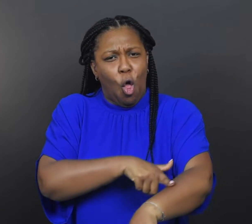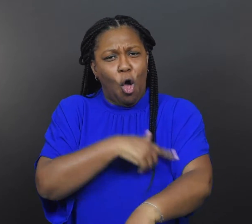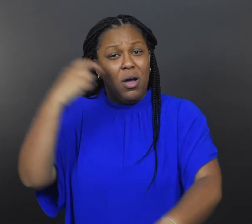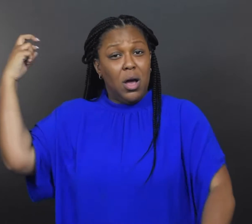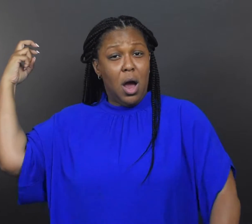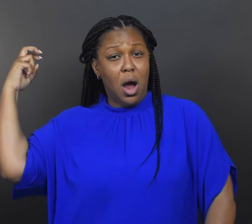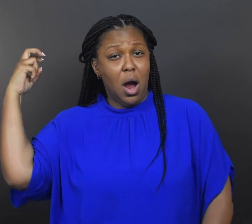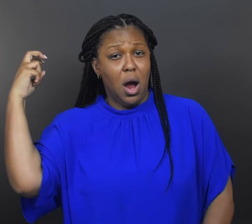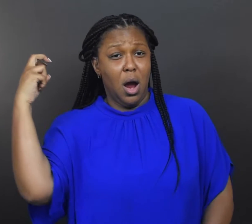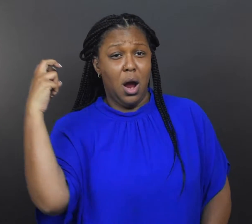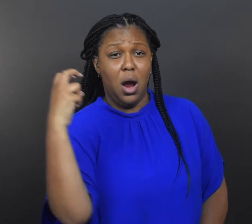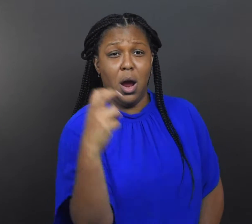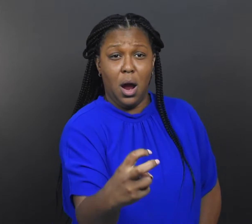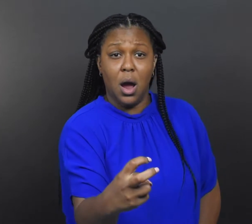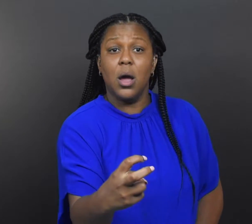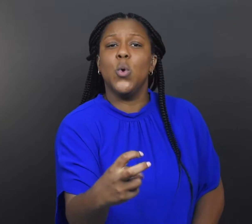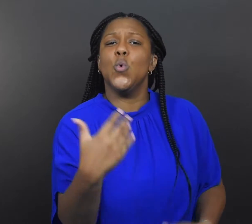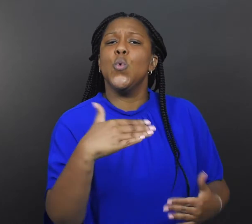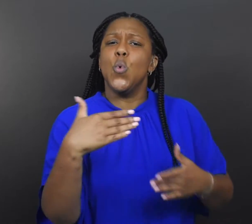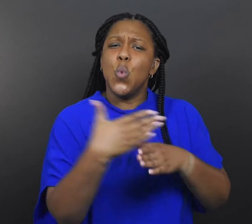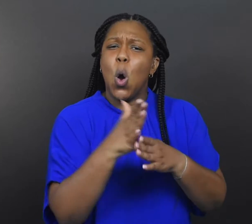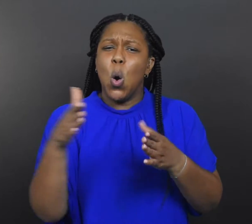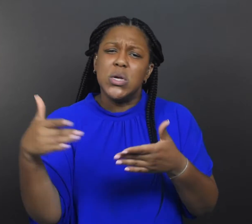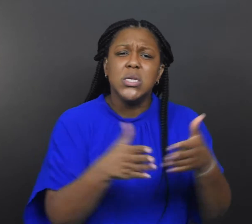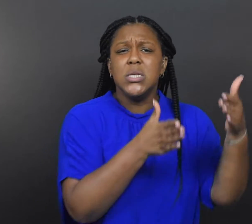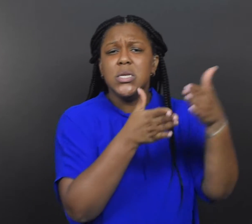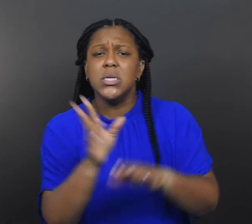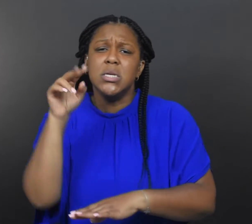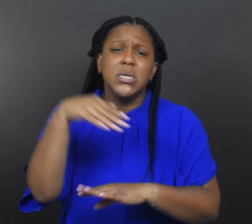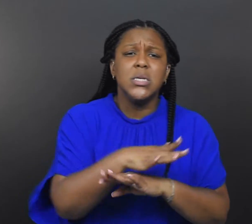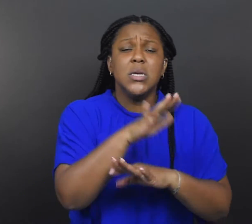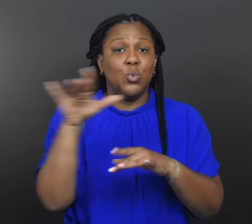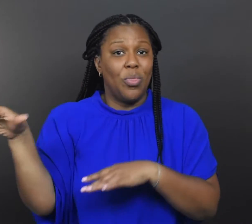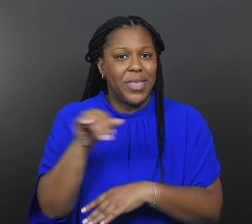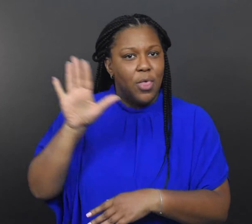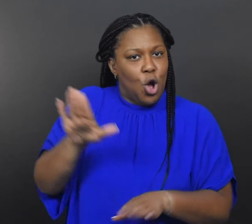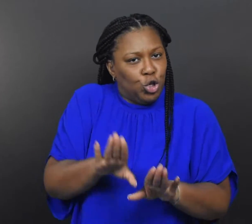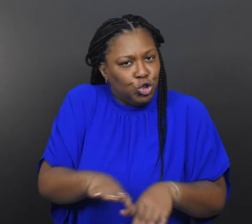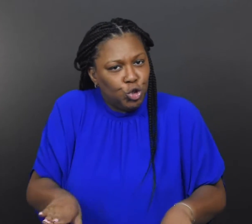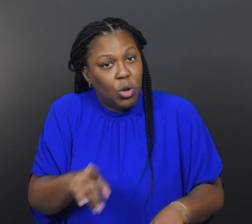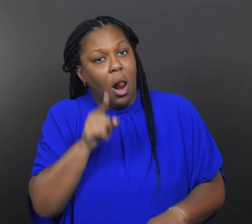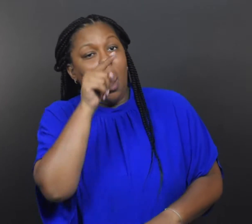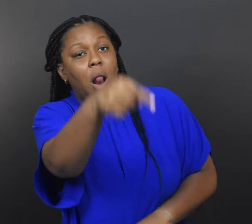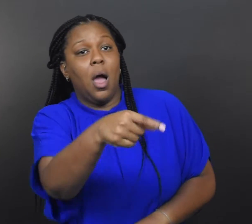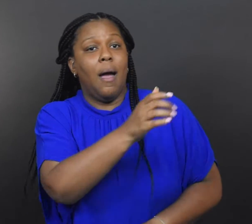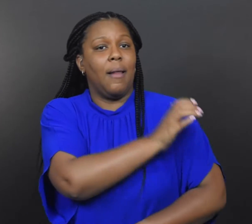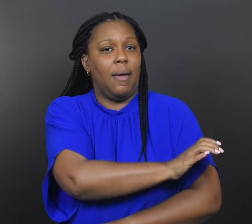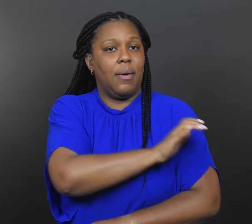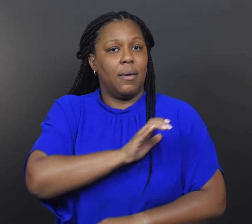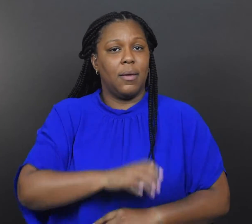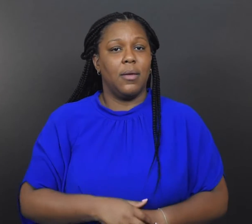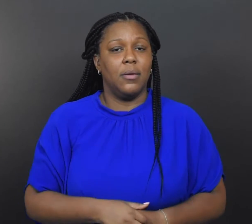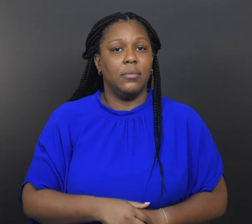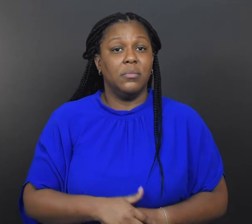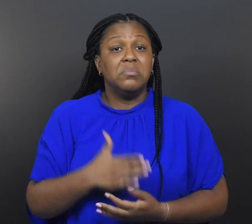Mothers spoke of hour-long trips down treacherous roads to take their children to a clinic.